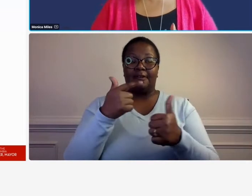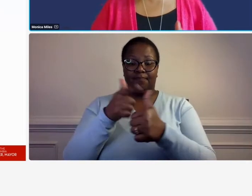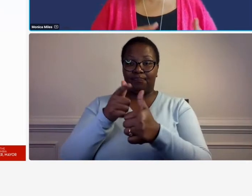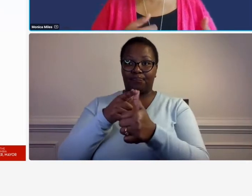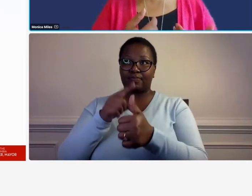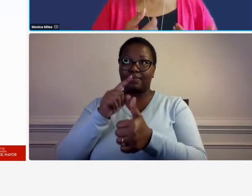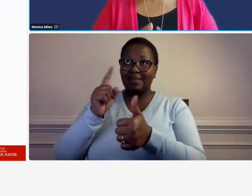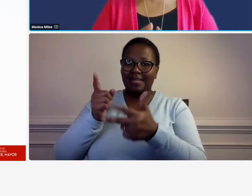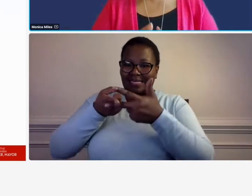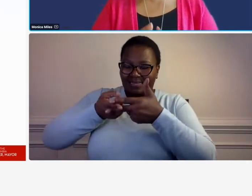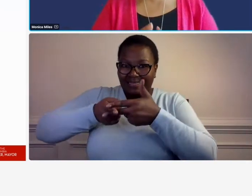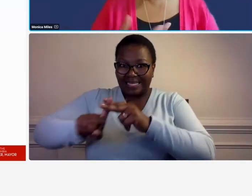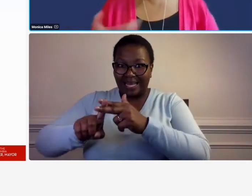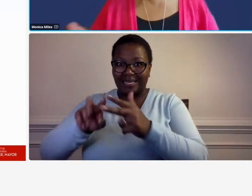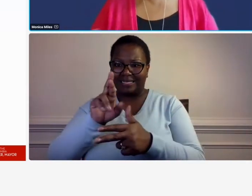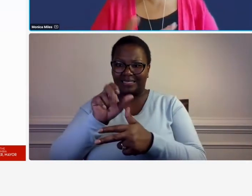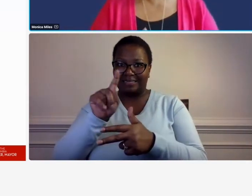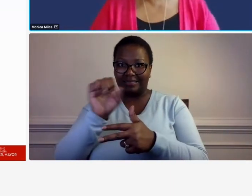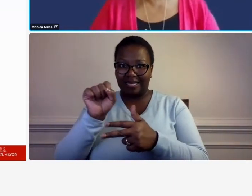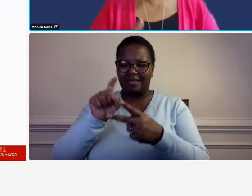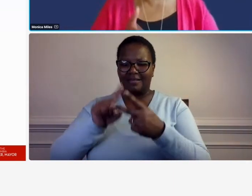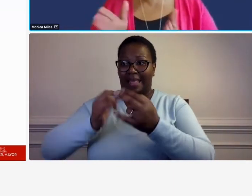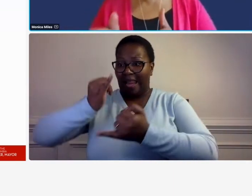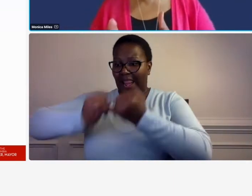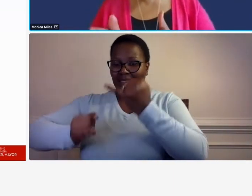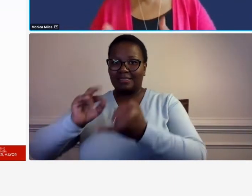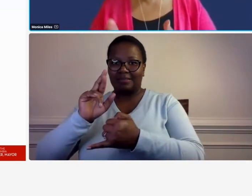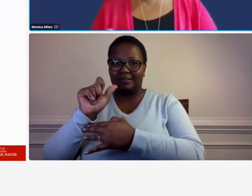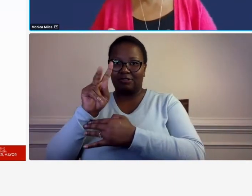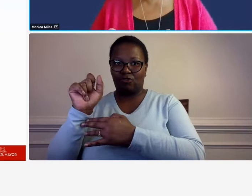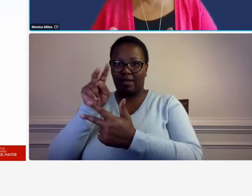so if you've already been audited let's say in the prior year so i'm assuming in your case that